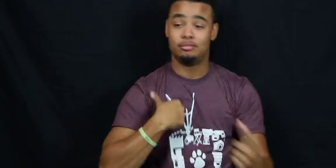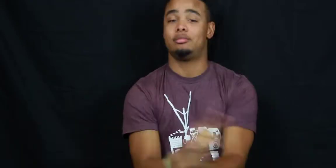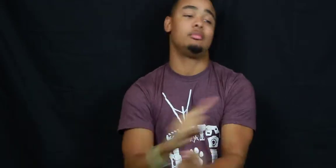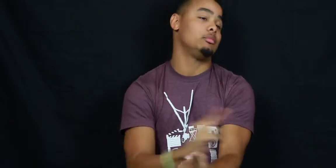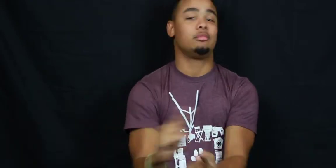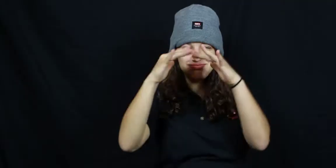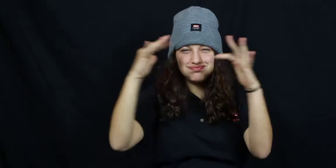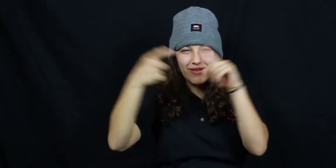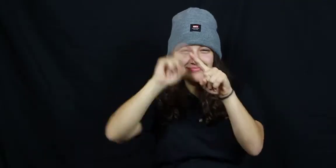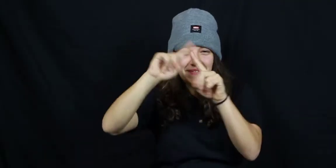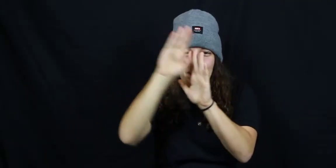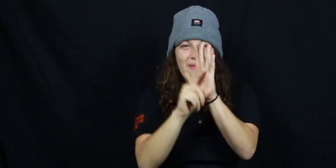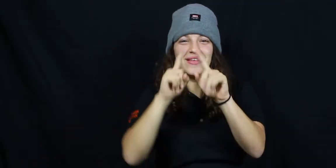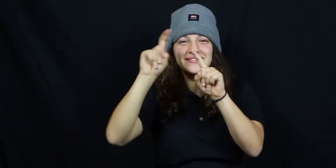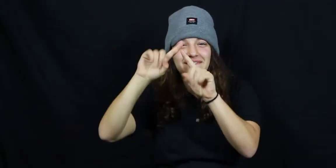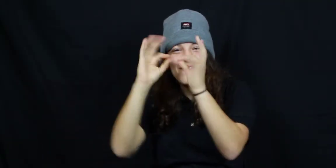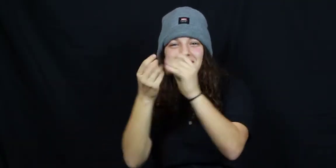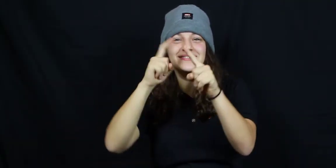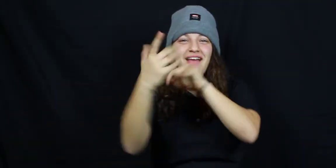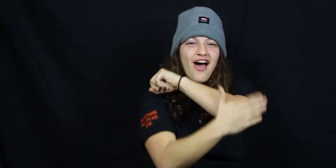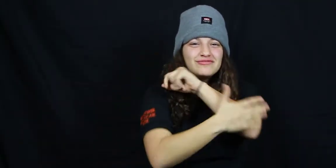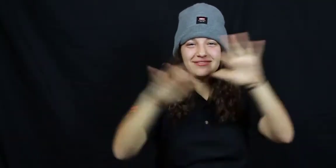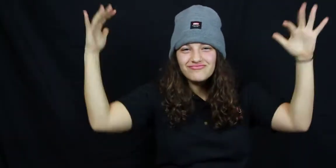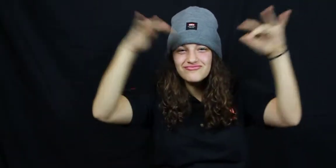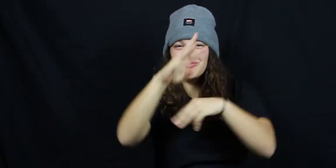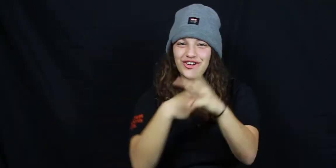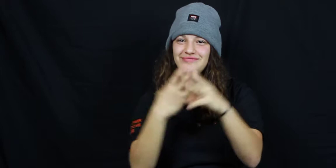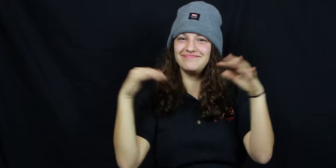Being able to meet many different students with varying backgrounds, family makeups and different countries from all over the world!